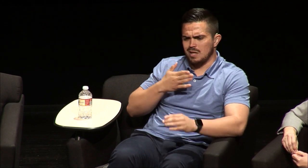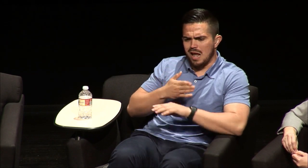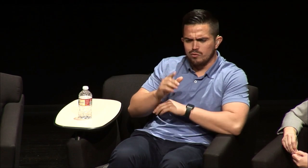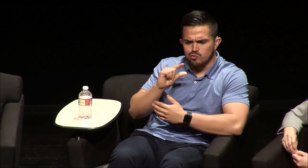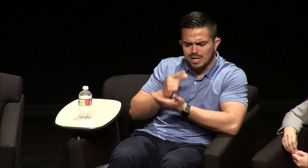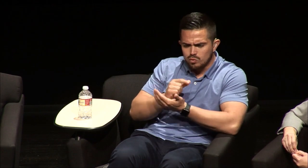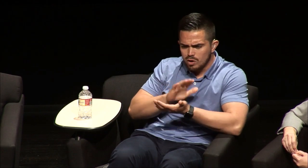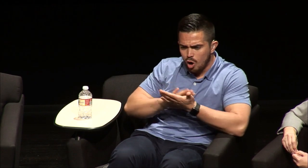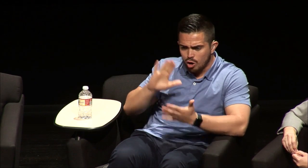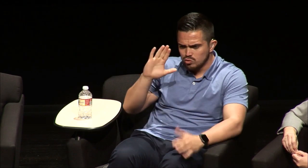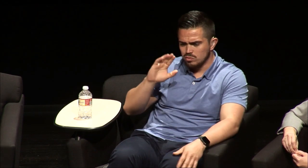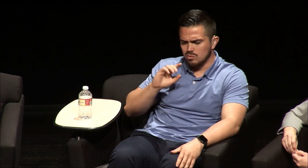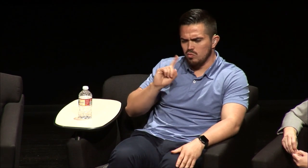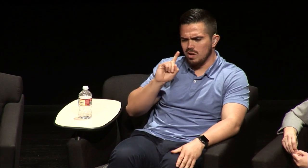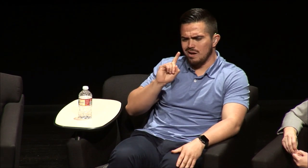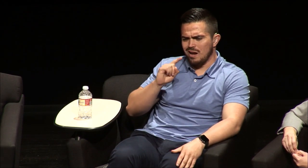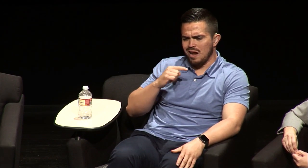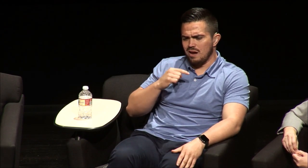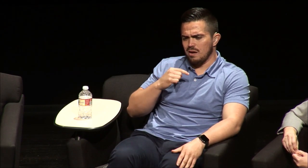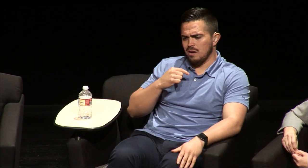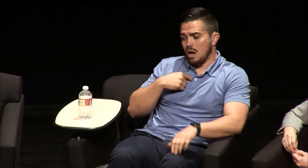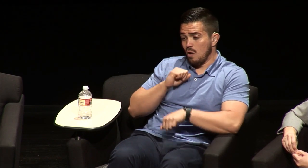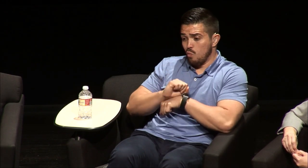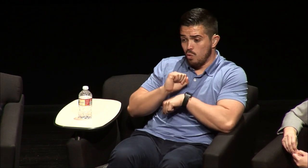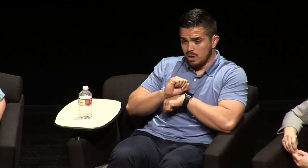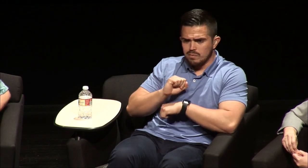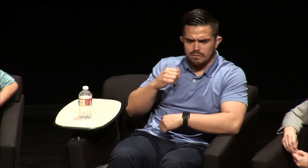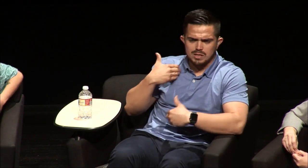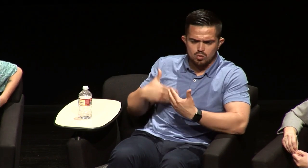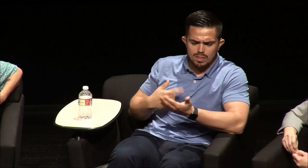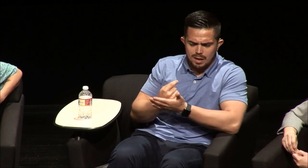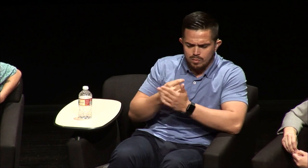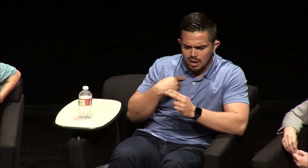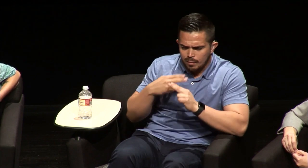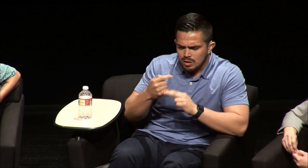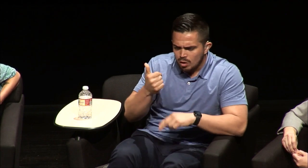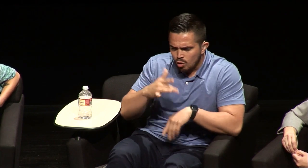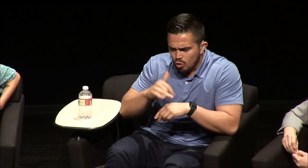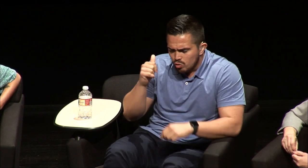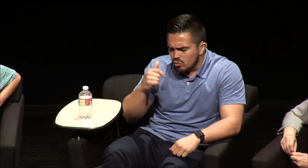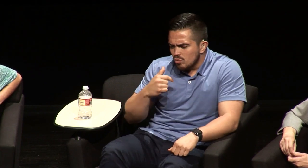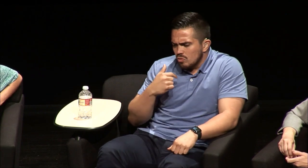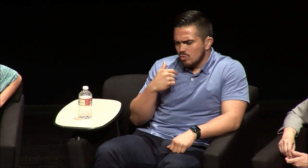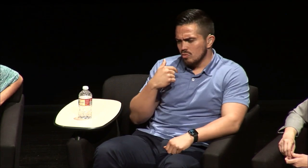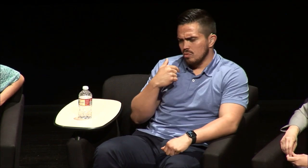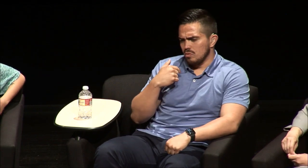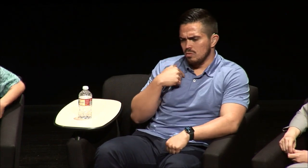I was gosh after I graduated high school the place where I work the place where I